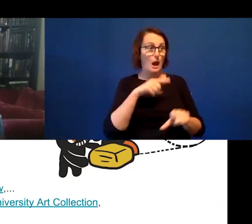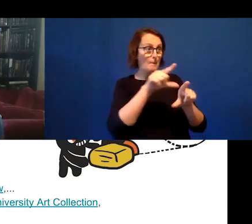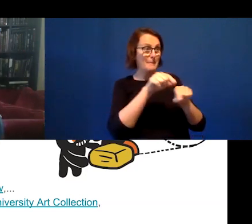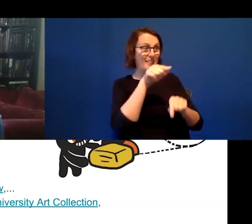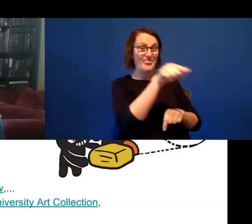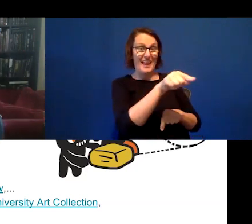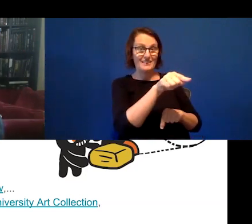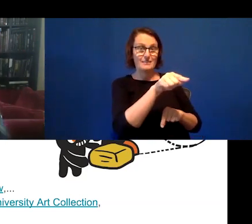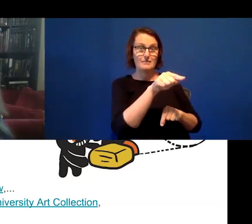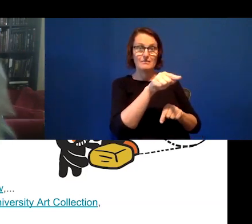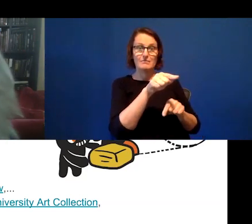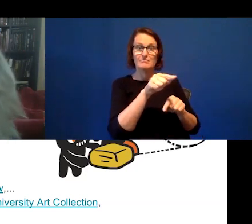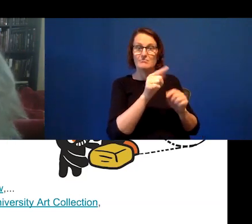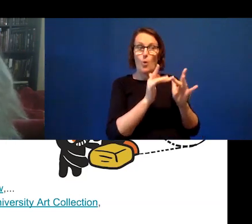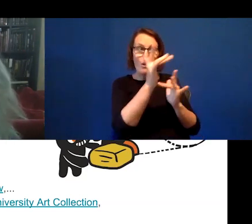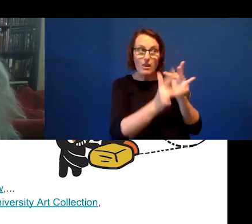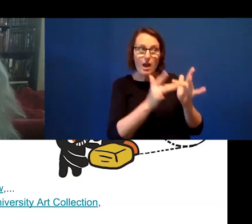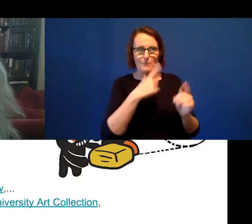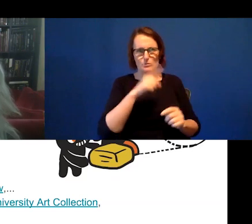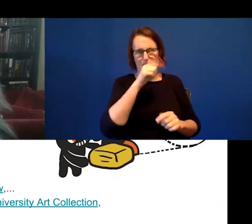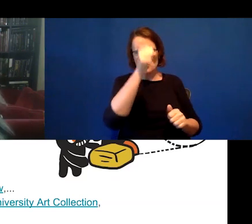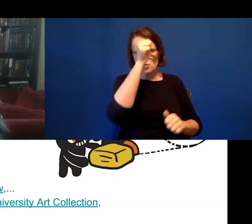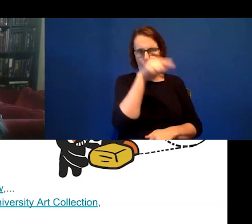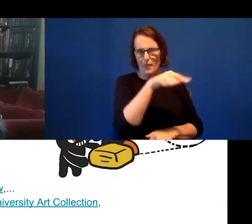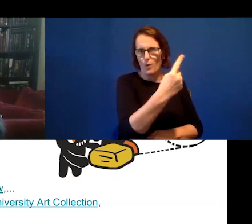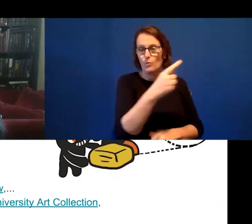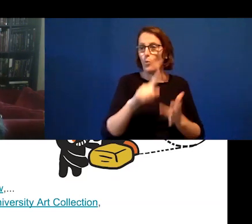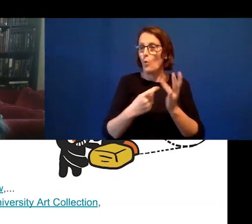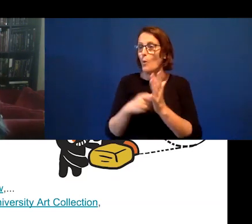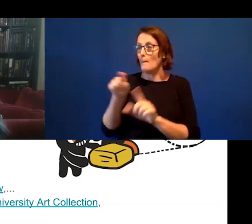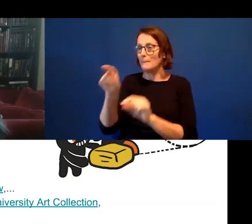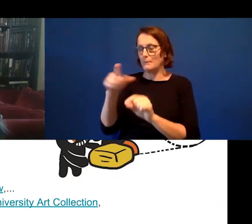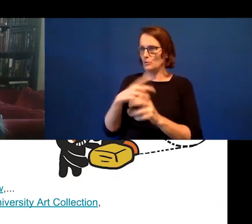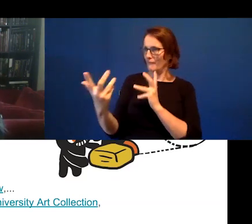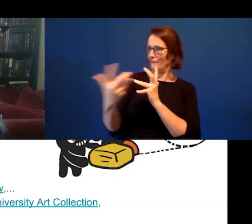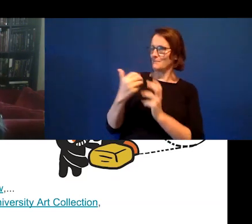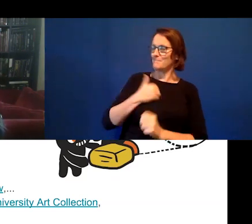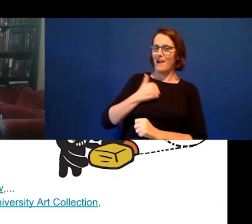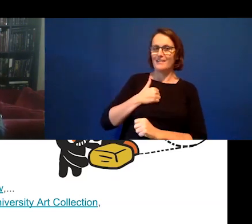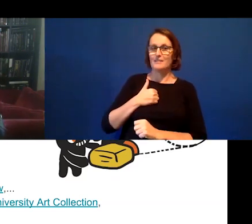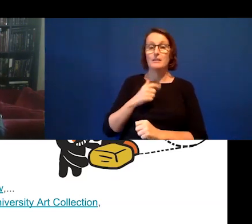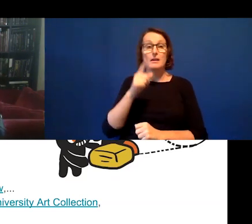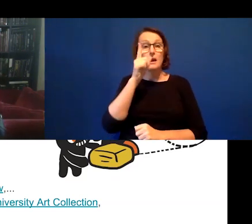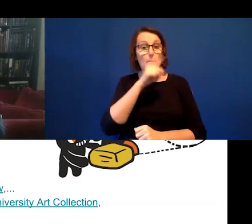niche and discreet. So, firstly, I find that people are willing to move